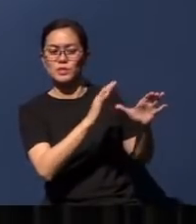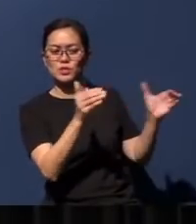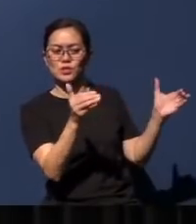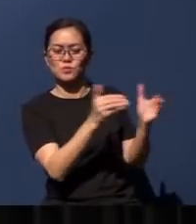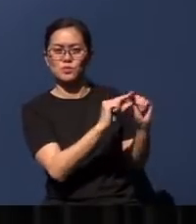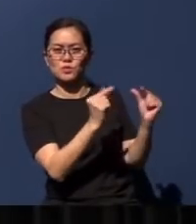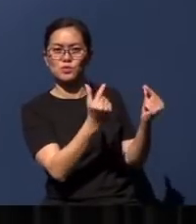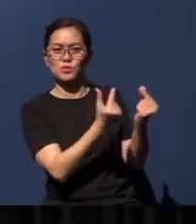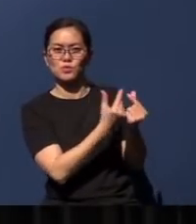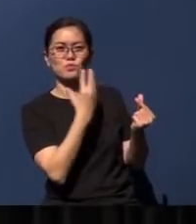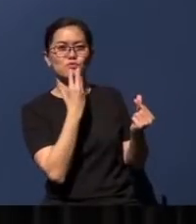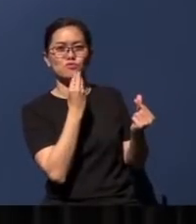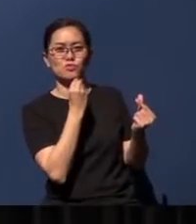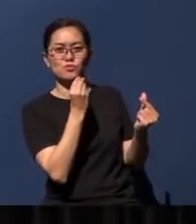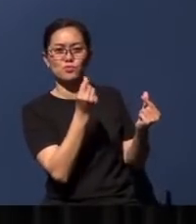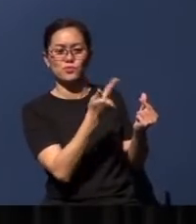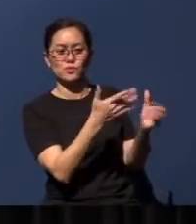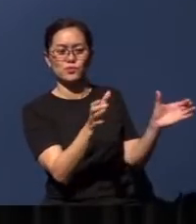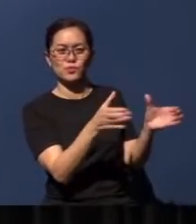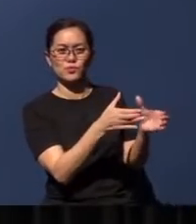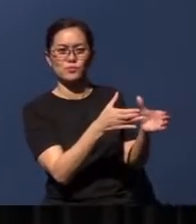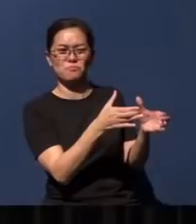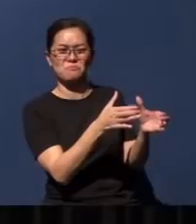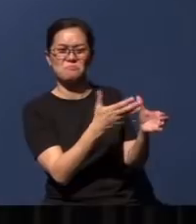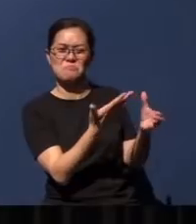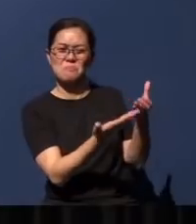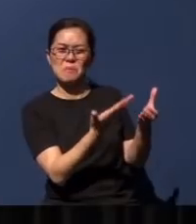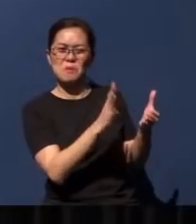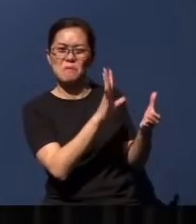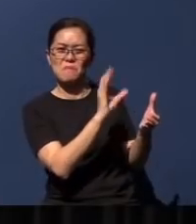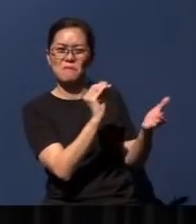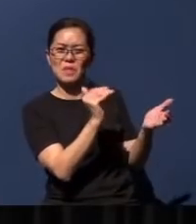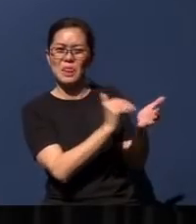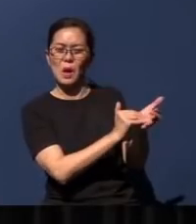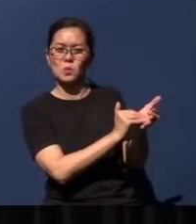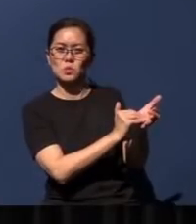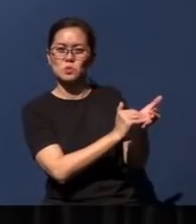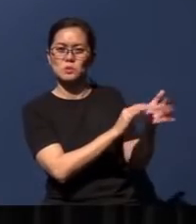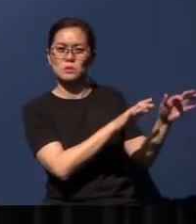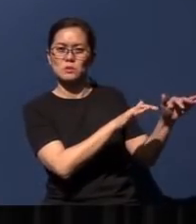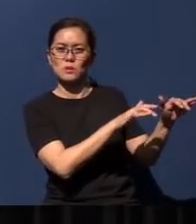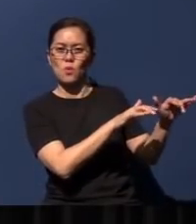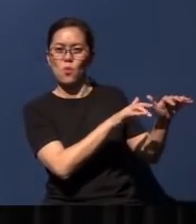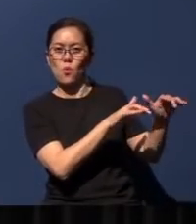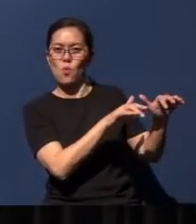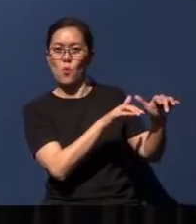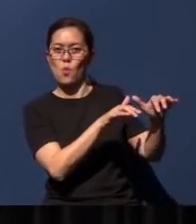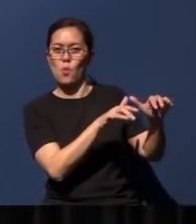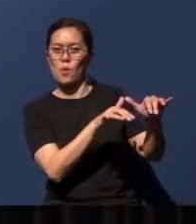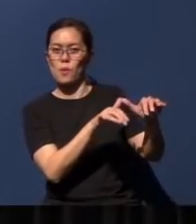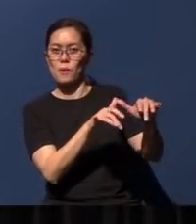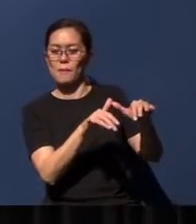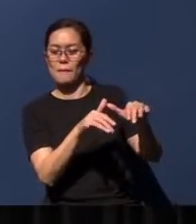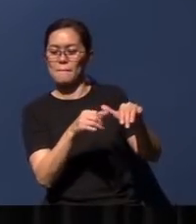remnants - no more than 50,000 of them, they made their way slowly back to Judah. You can read